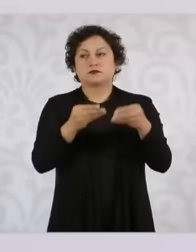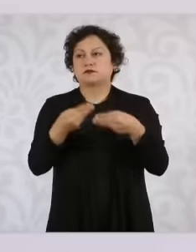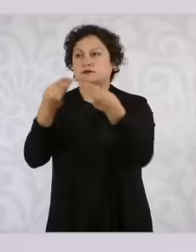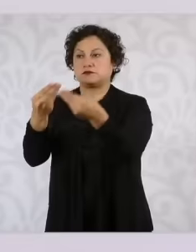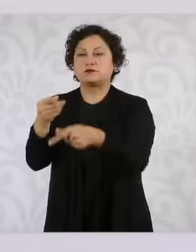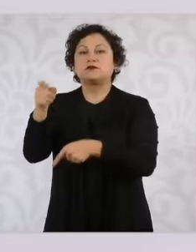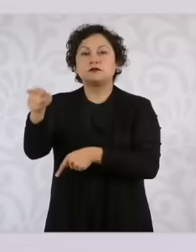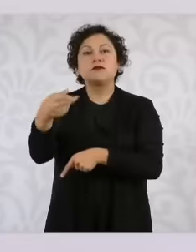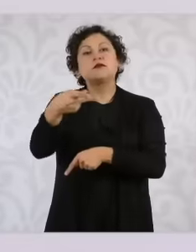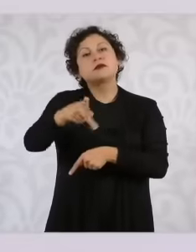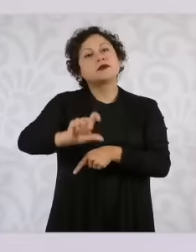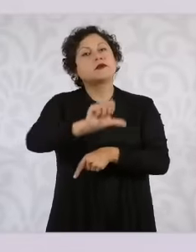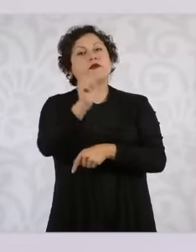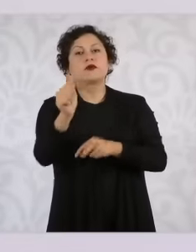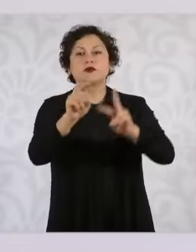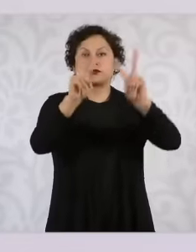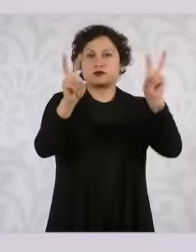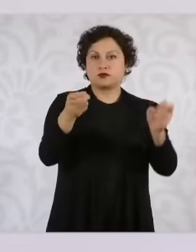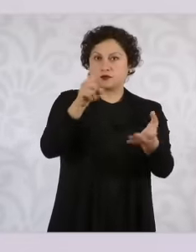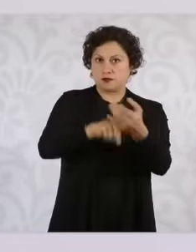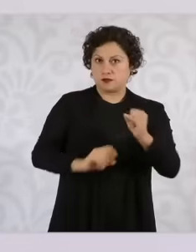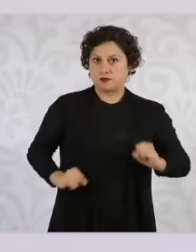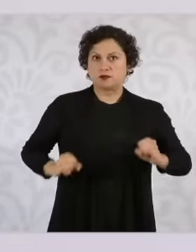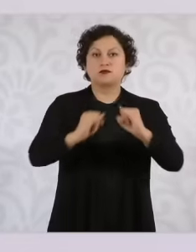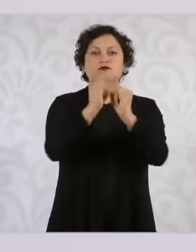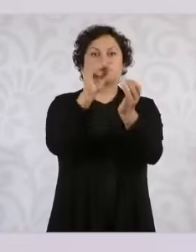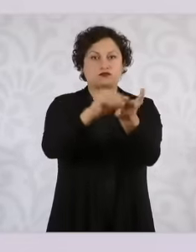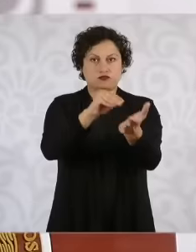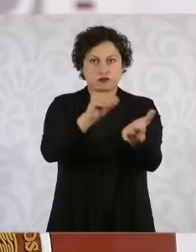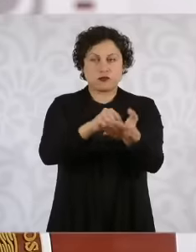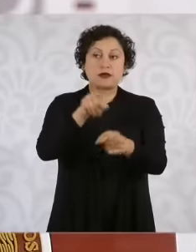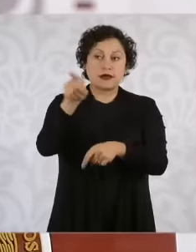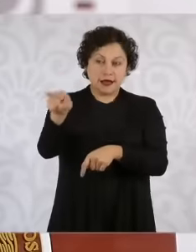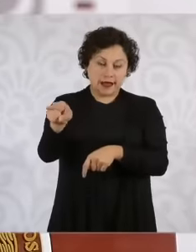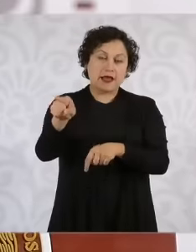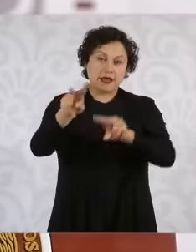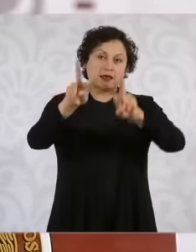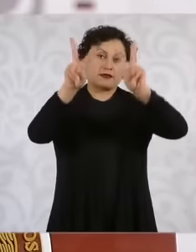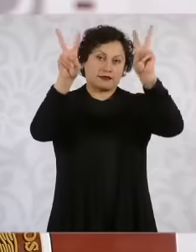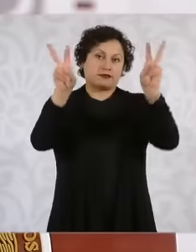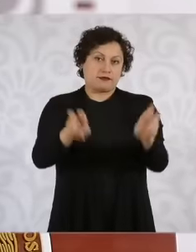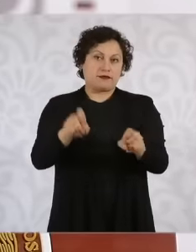at the institute and he is going to work on this issue. He is a very qualified man